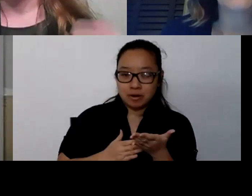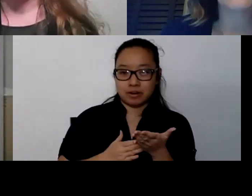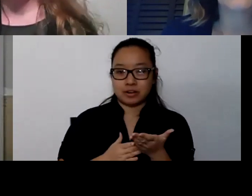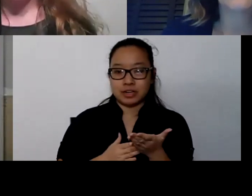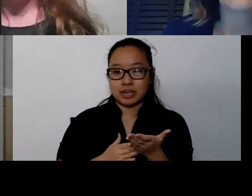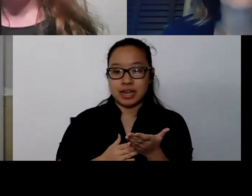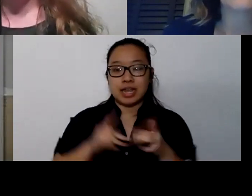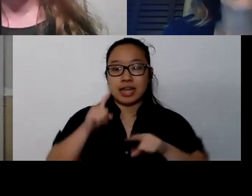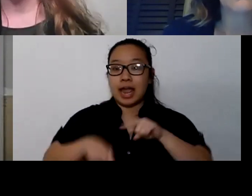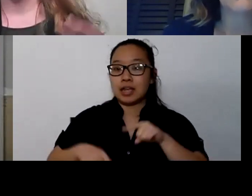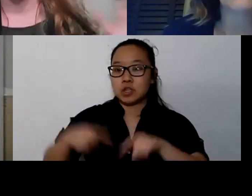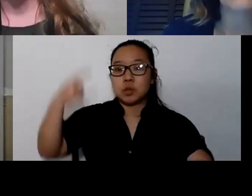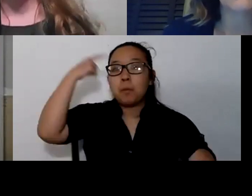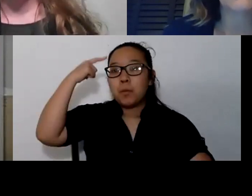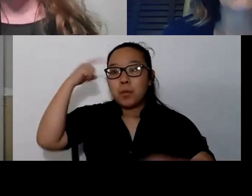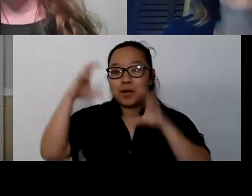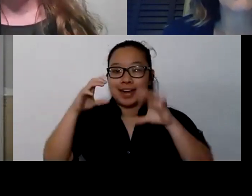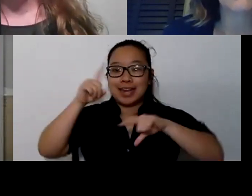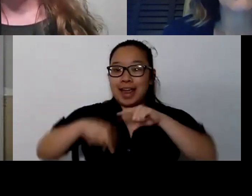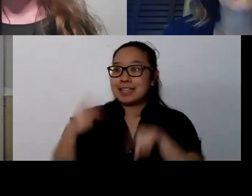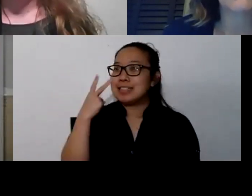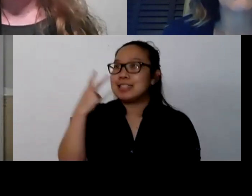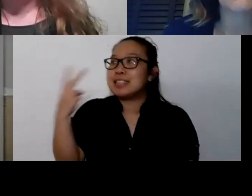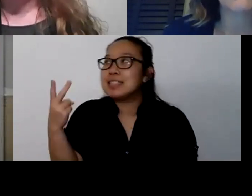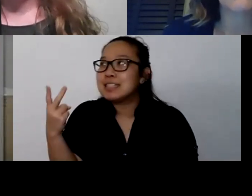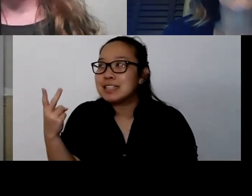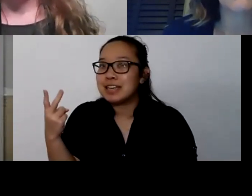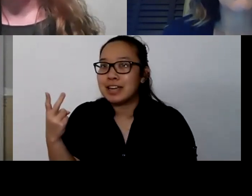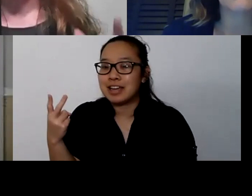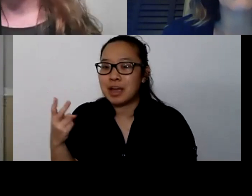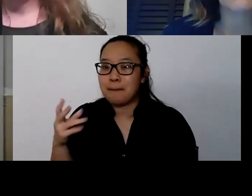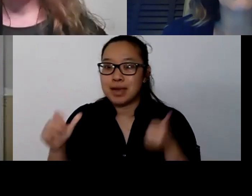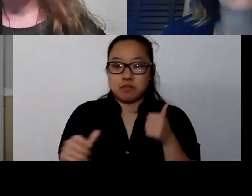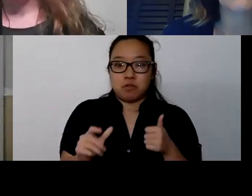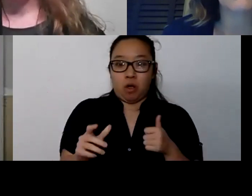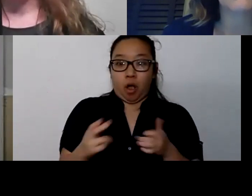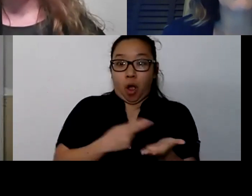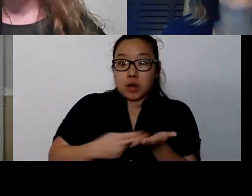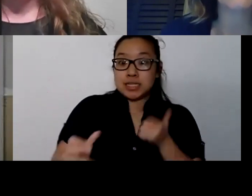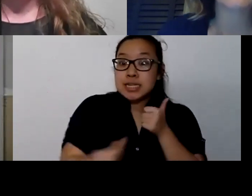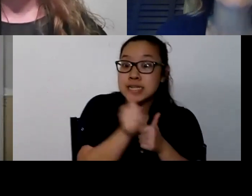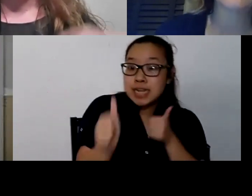If I'm at home, I'm doing what I need to do. I'm okay right now.